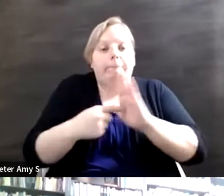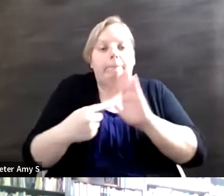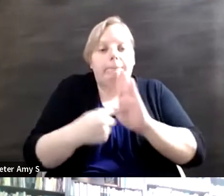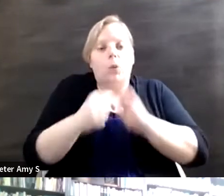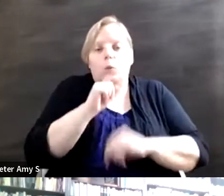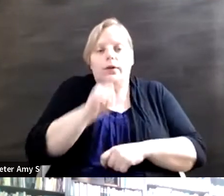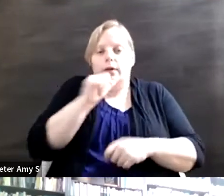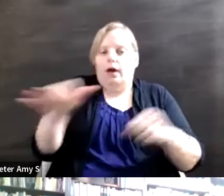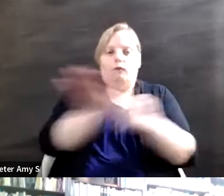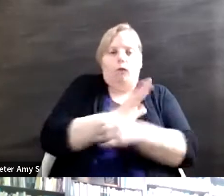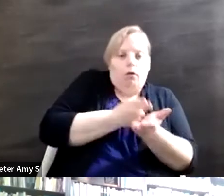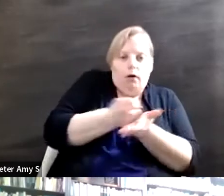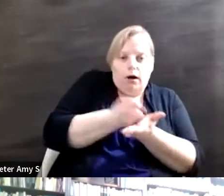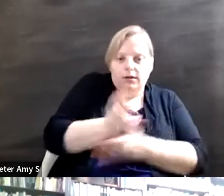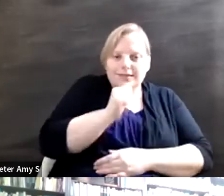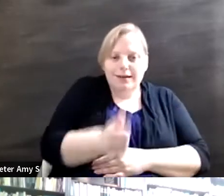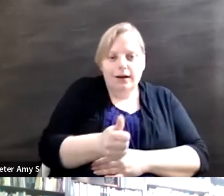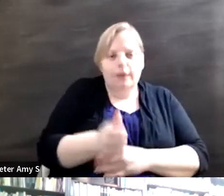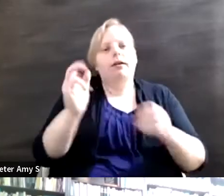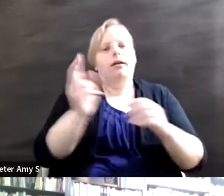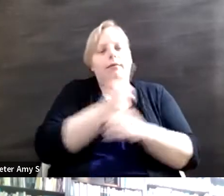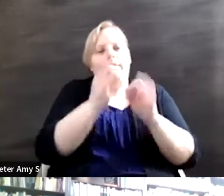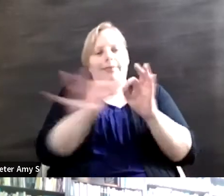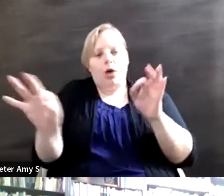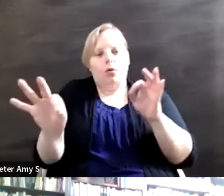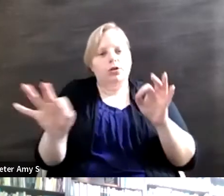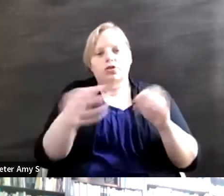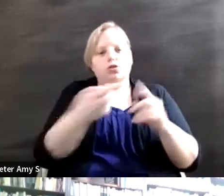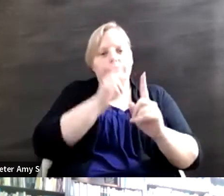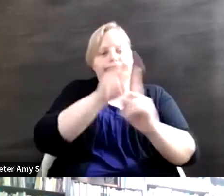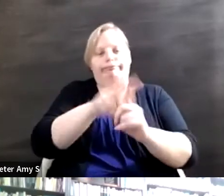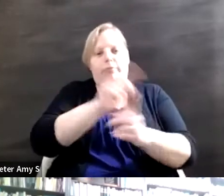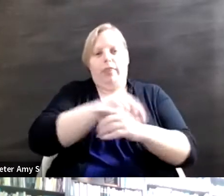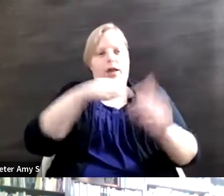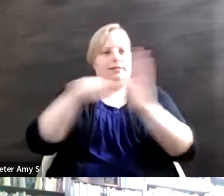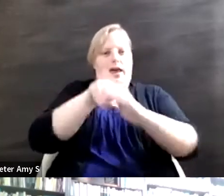represented and we're using language that's detrimental to changing the stigma and perception.